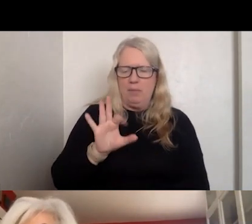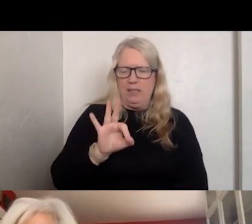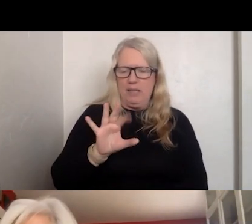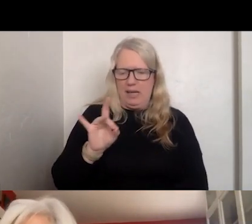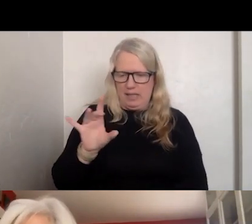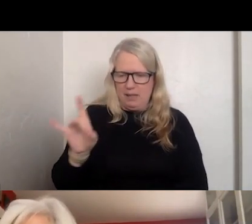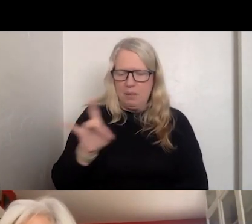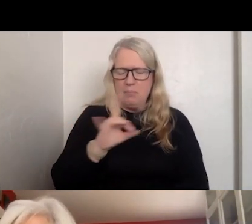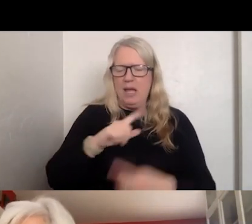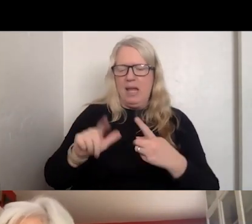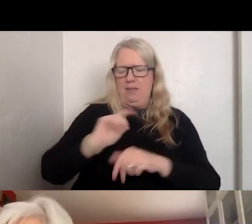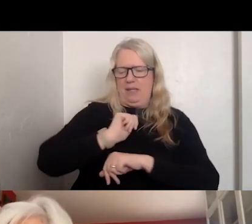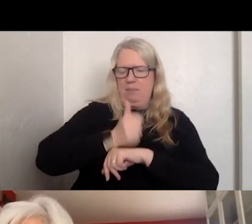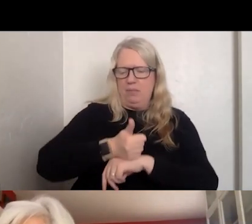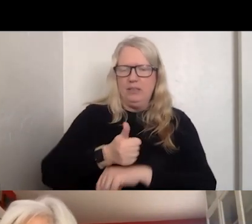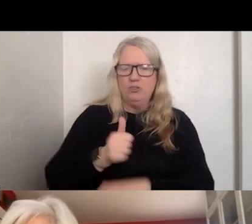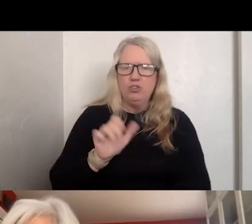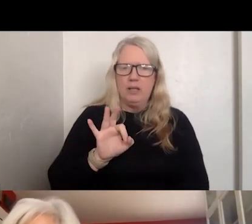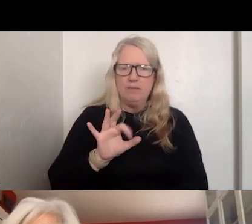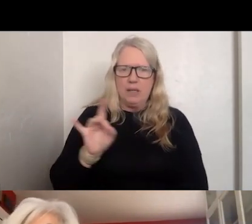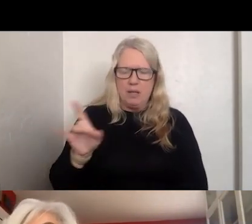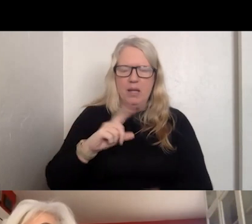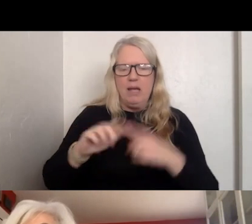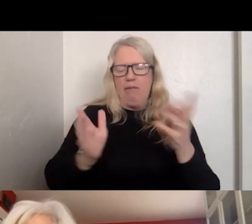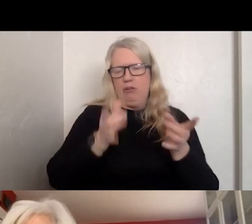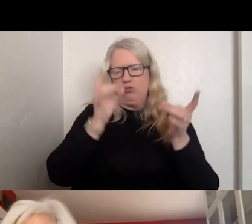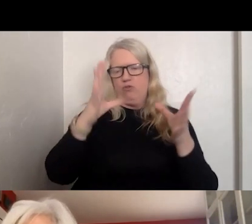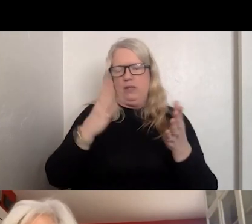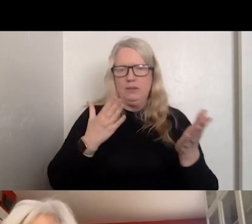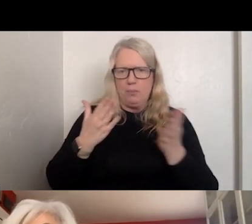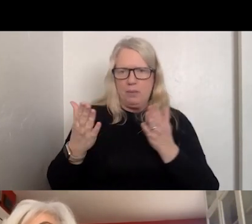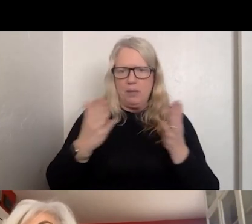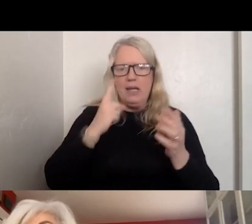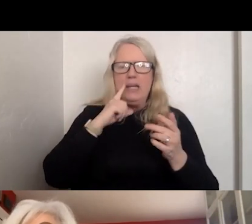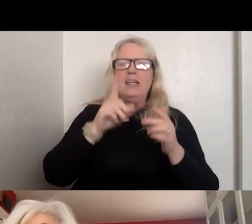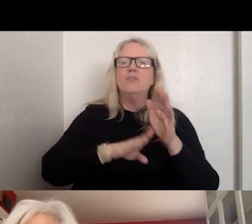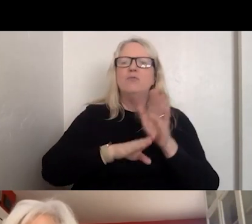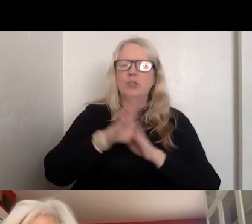IMPLEMENTATION OF 988 AND CRISIS SERVICES IS DEVELOPING PRODUCTS.